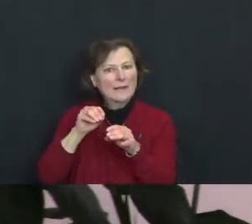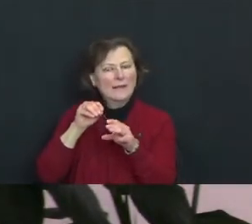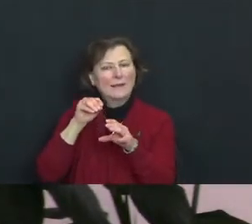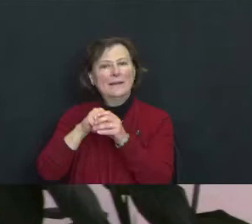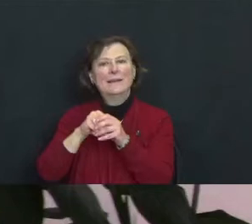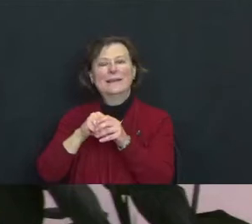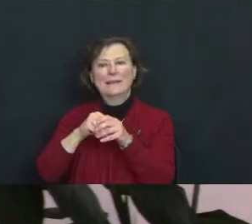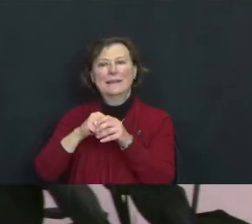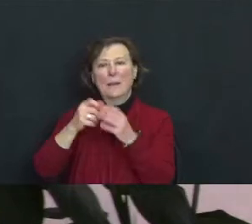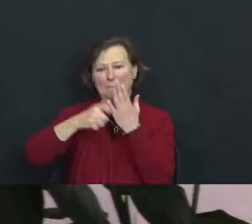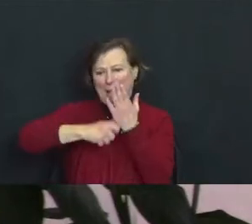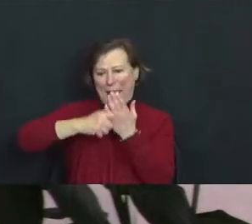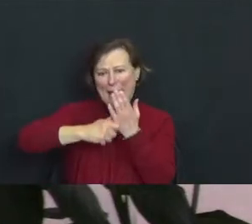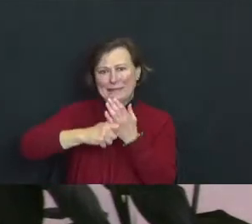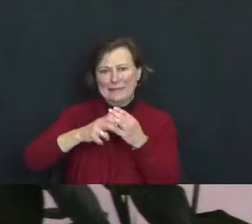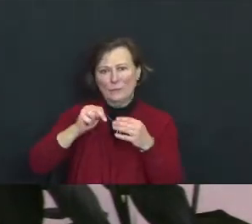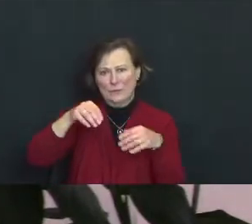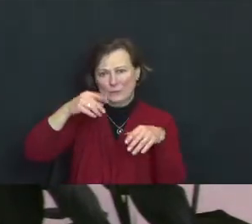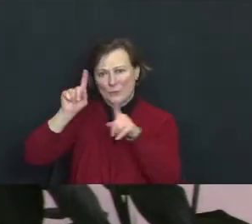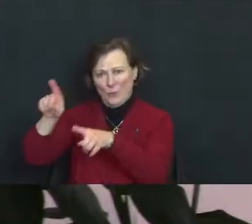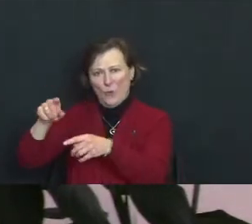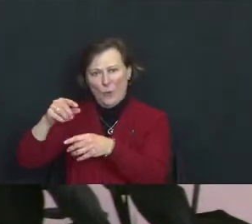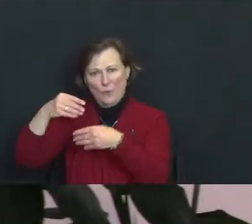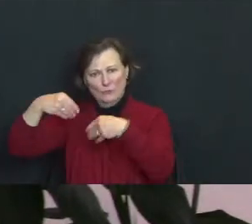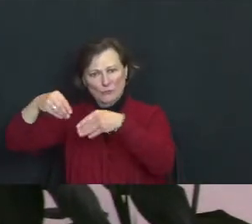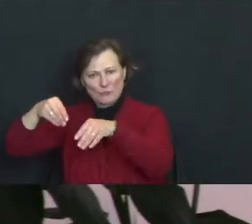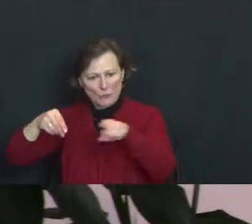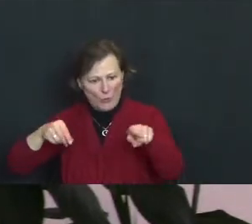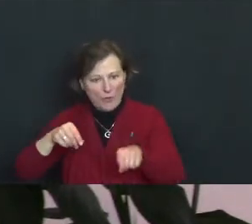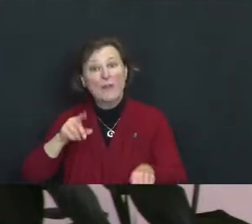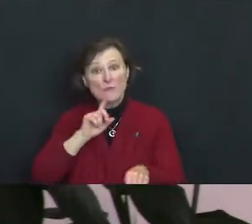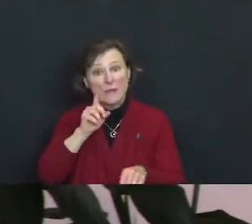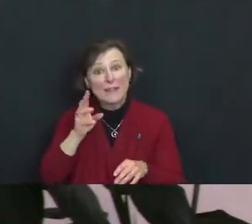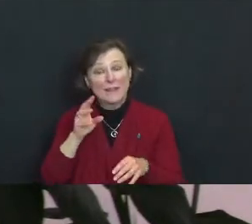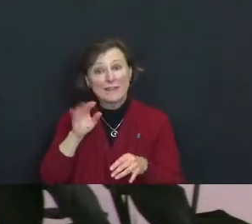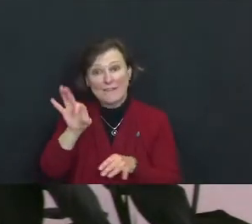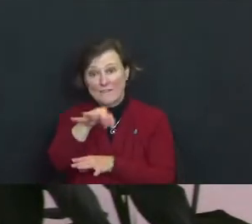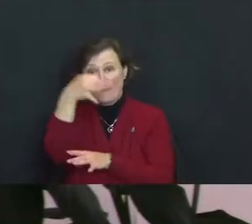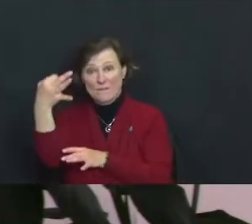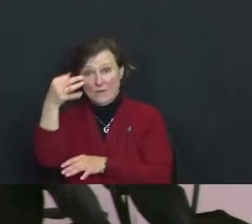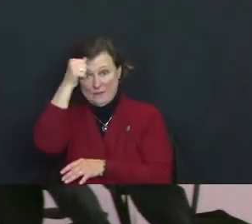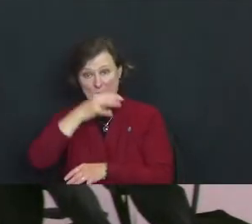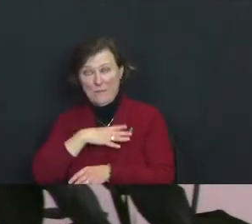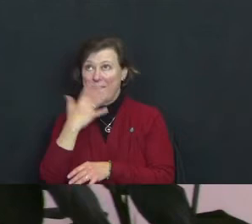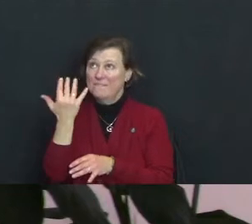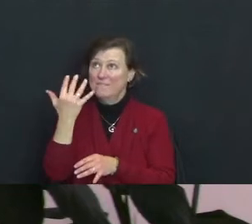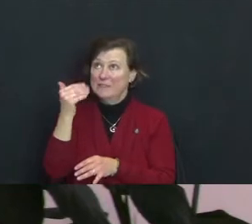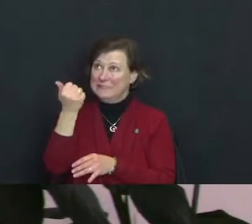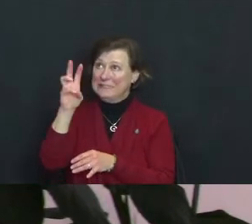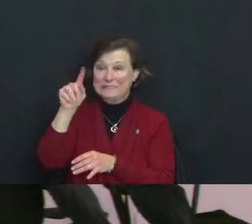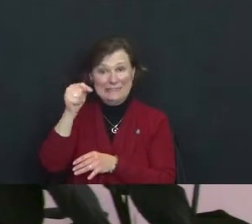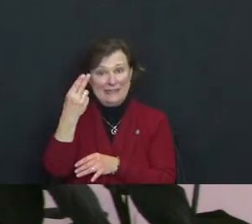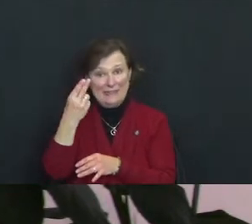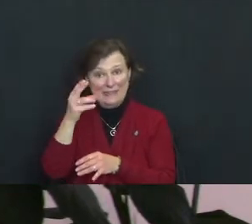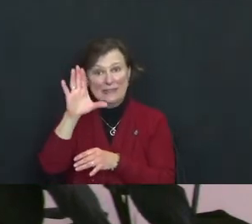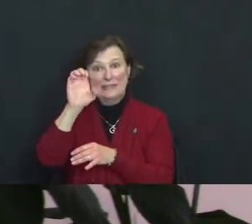store, but he actually was a French seer, lived back in the 1500s the 16th century. You can read about him.